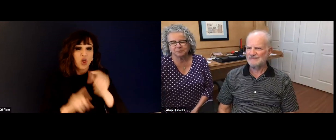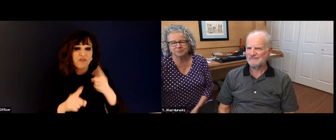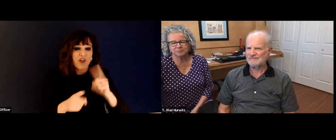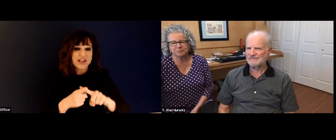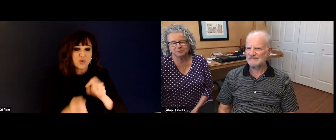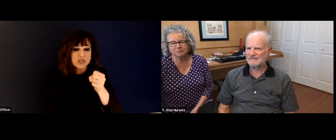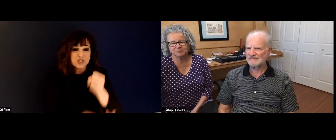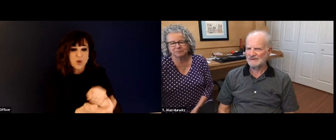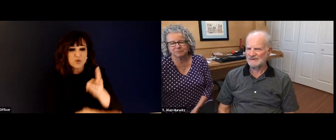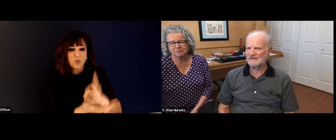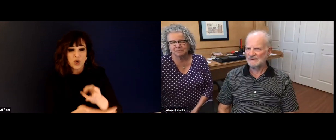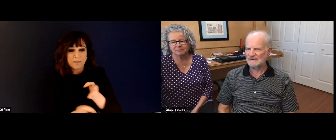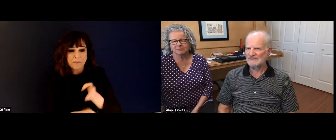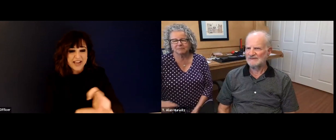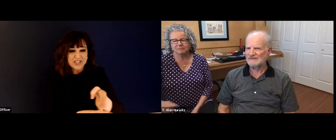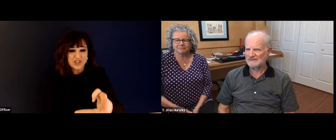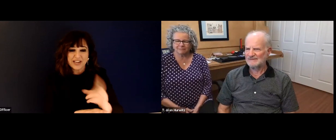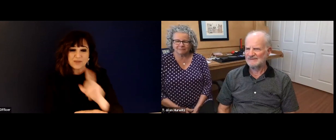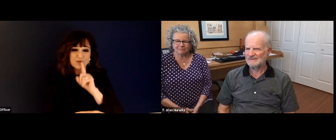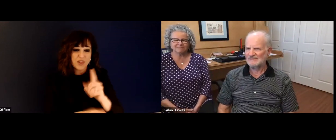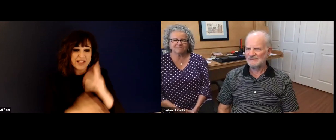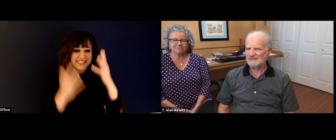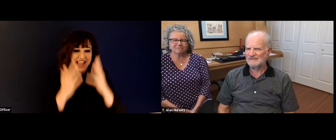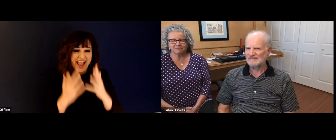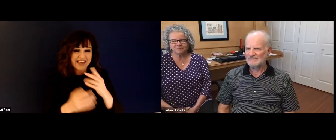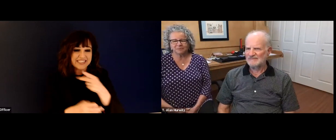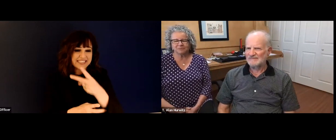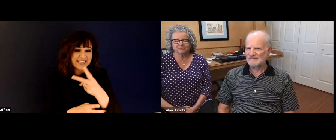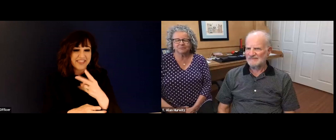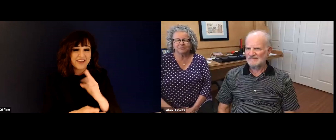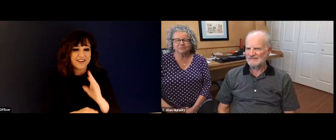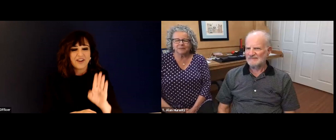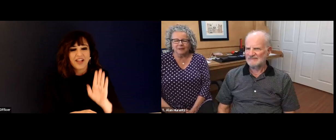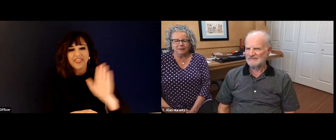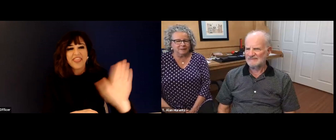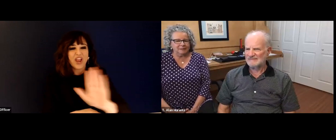program. And so I know that it was so hard for many people. And